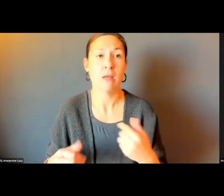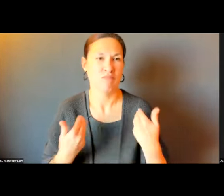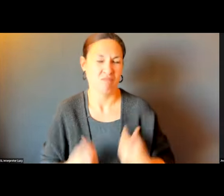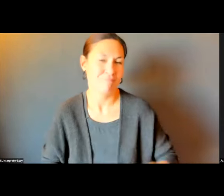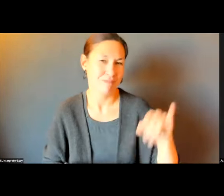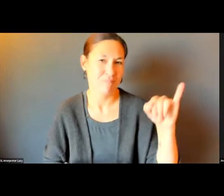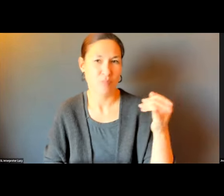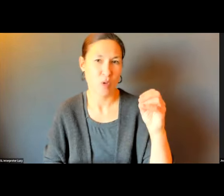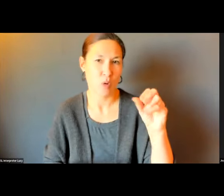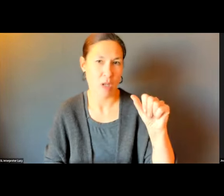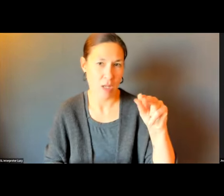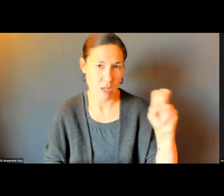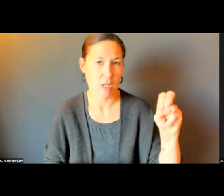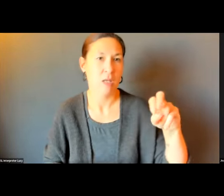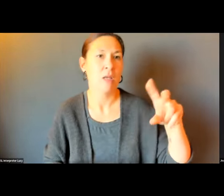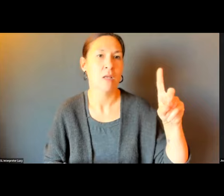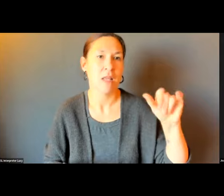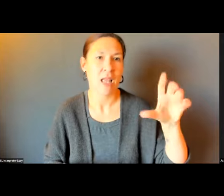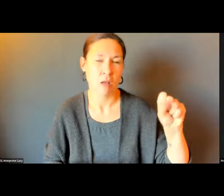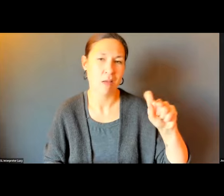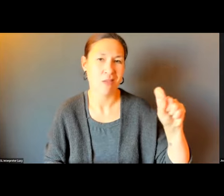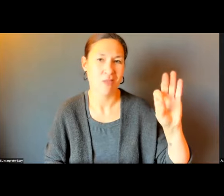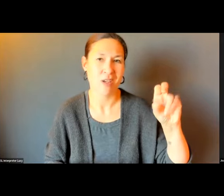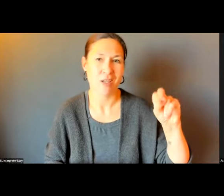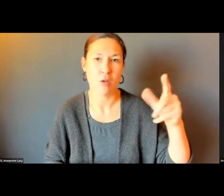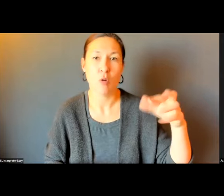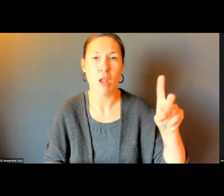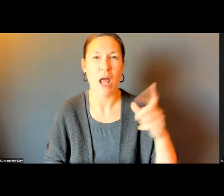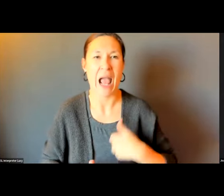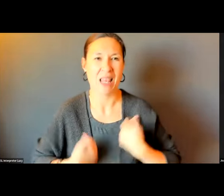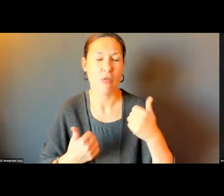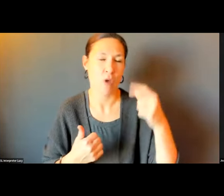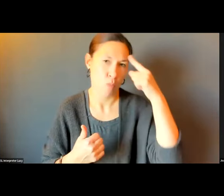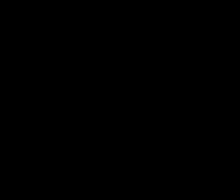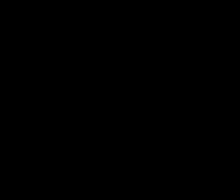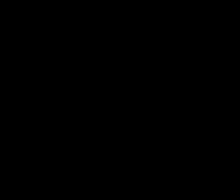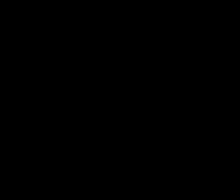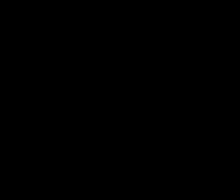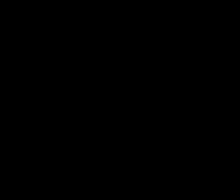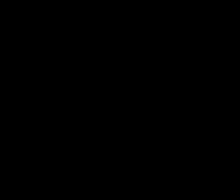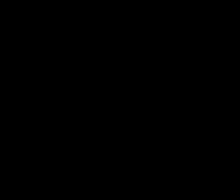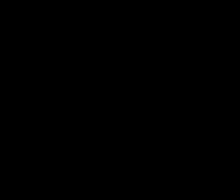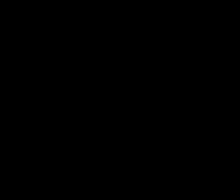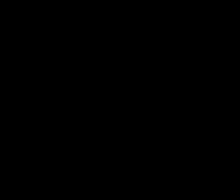I HOPE YOU CAN GET THAT PICTURE UP. I'M JOANNE, I LIVE IN